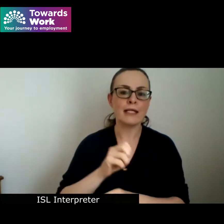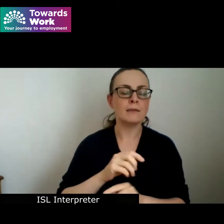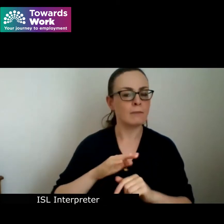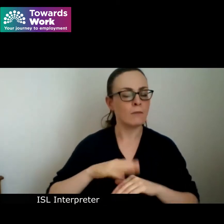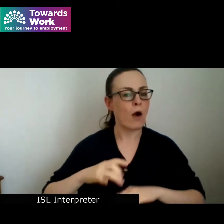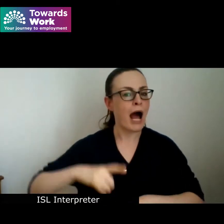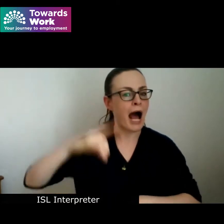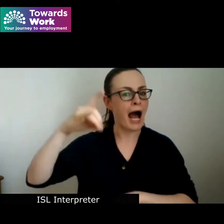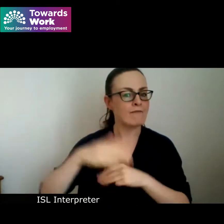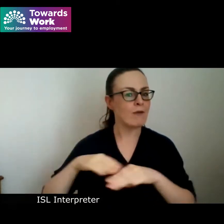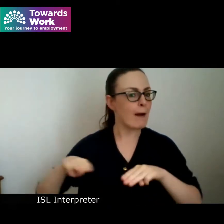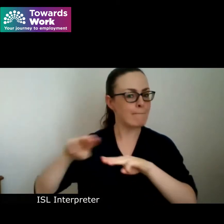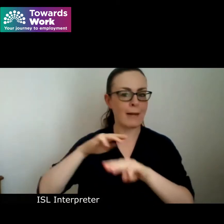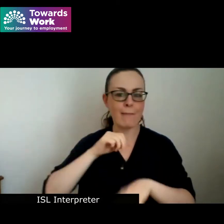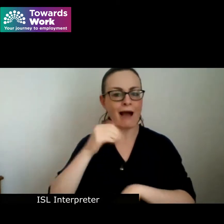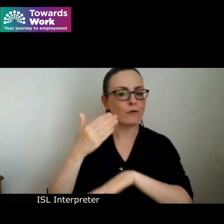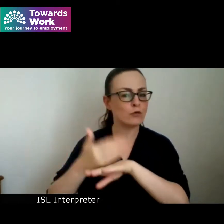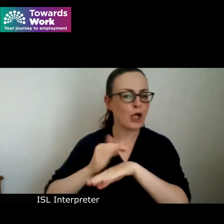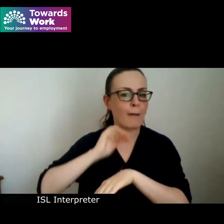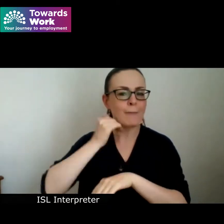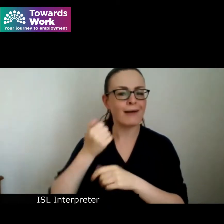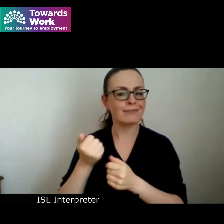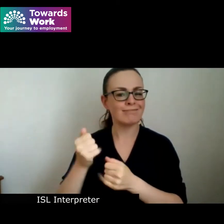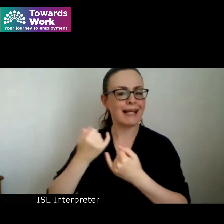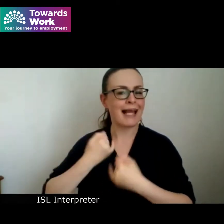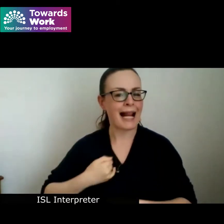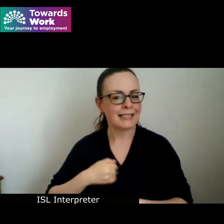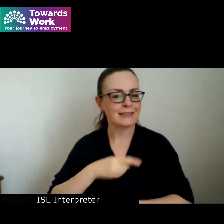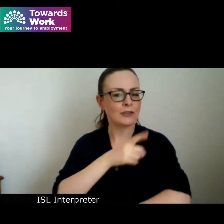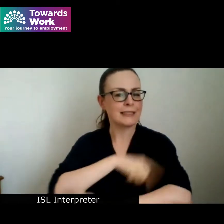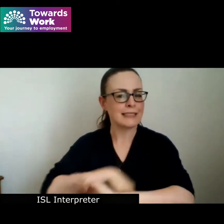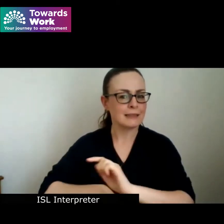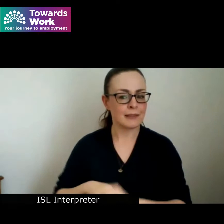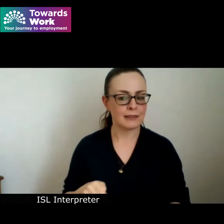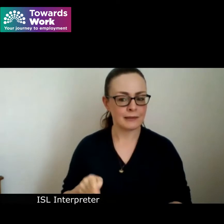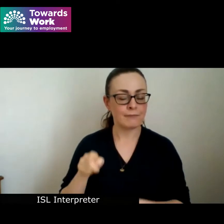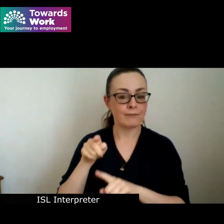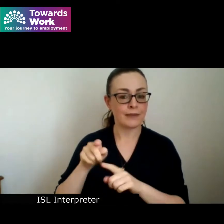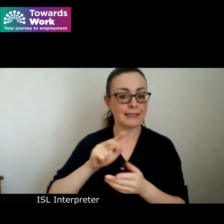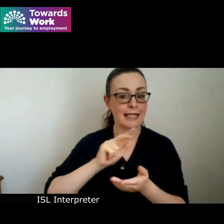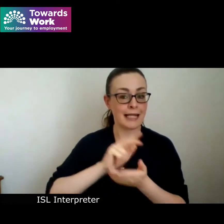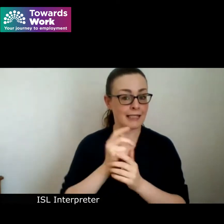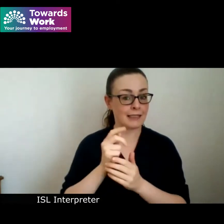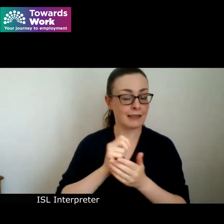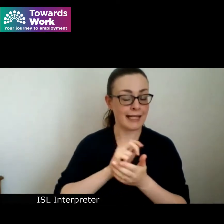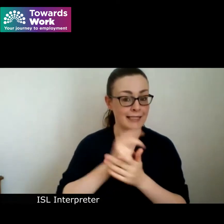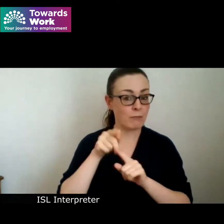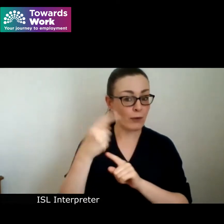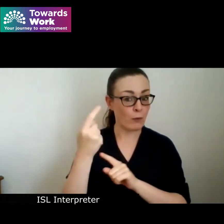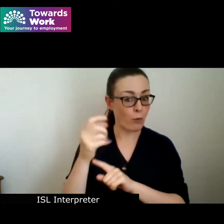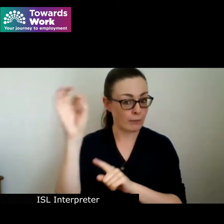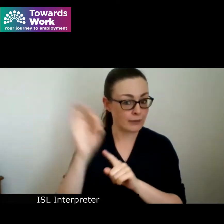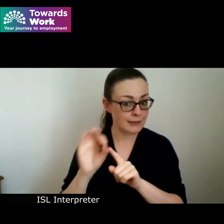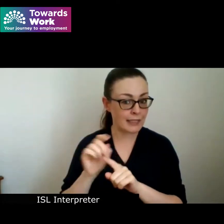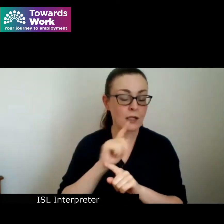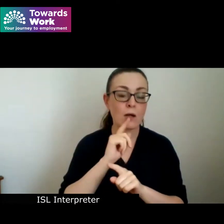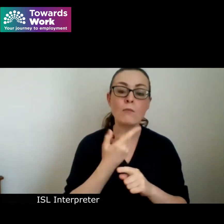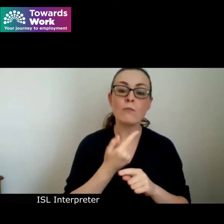not at work due to illness or disability at 18 and lowest amongst those who are at work